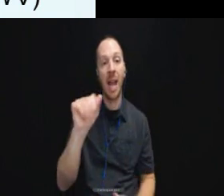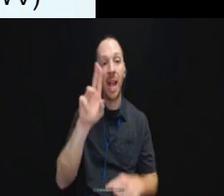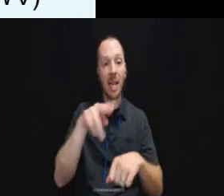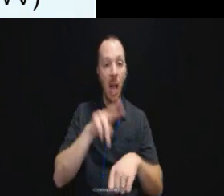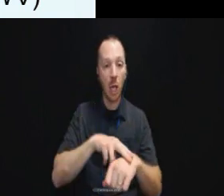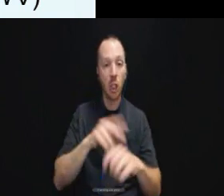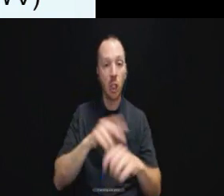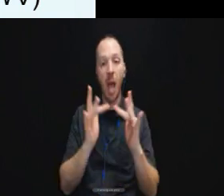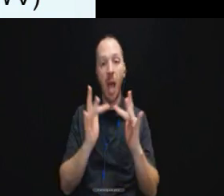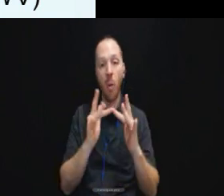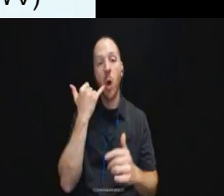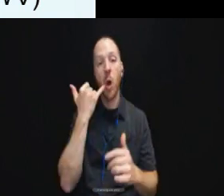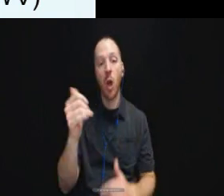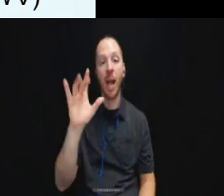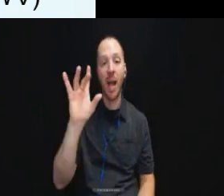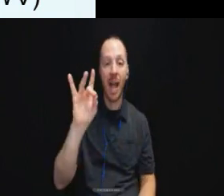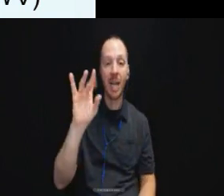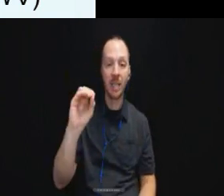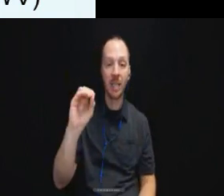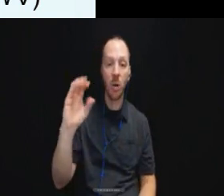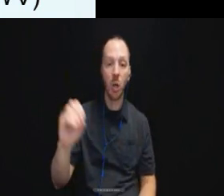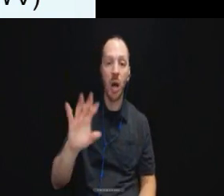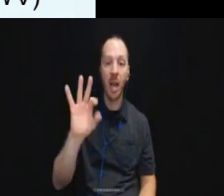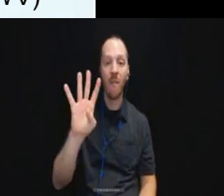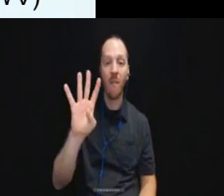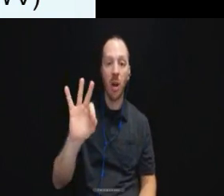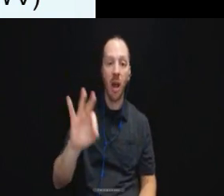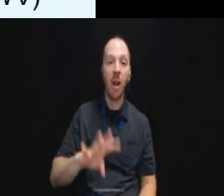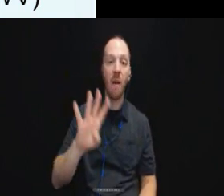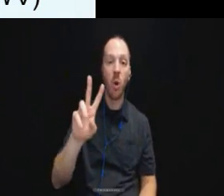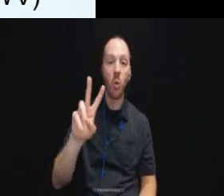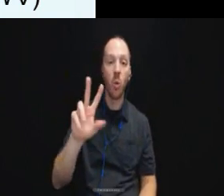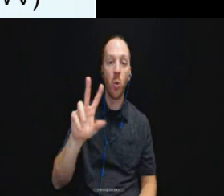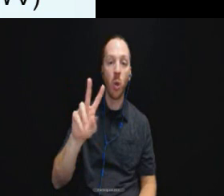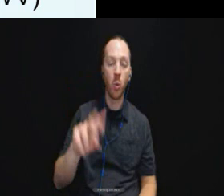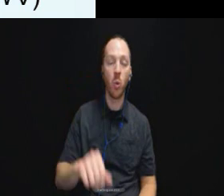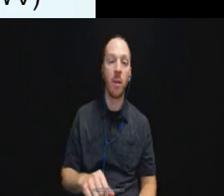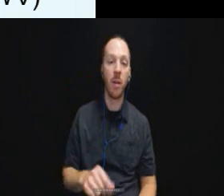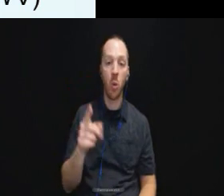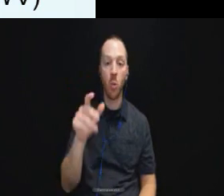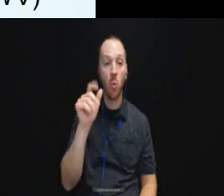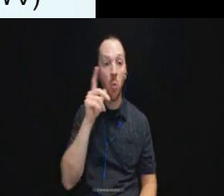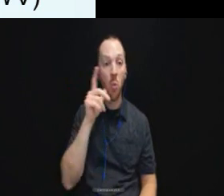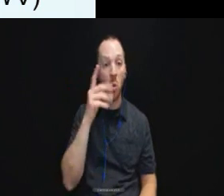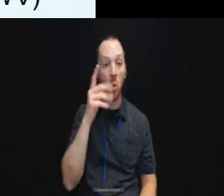And you will be directed to your regional ADA center.